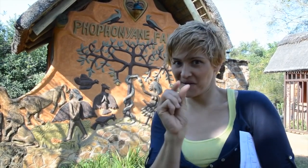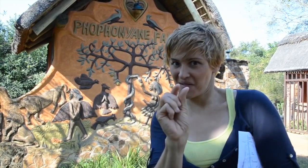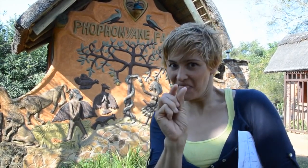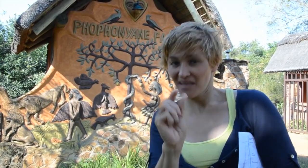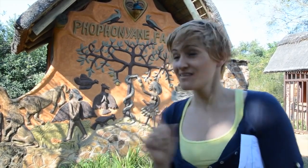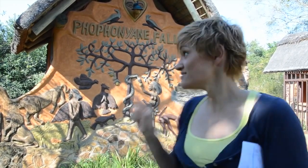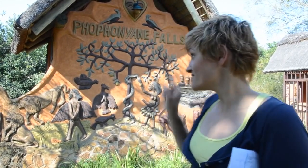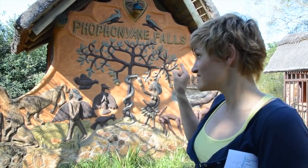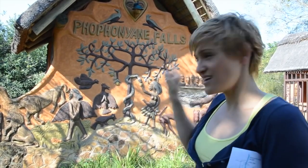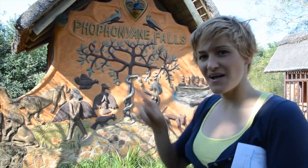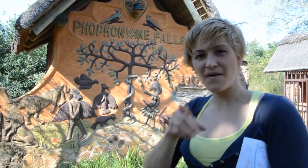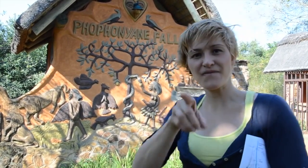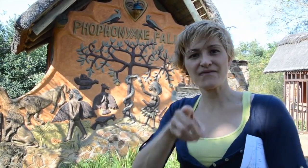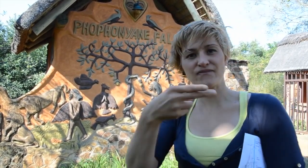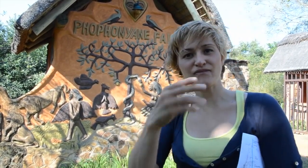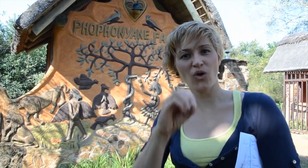Not very many visitors come here.